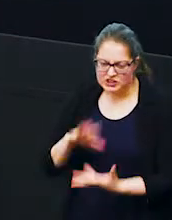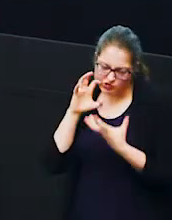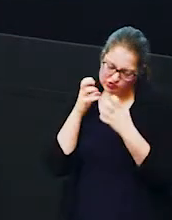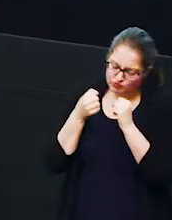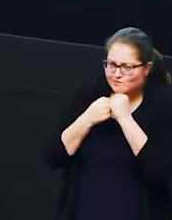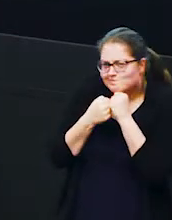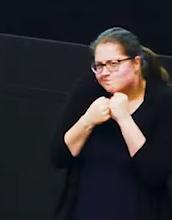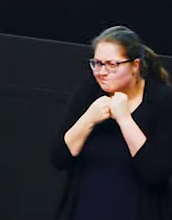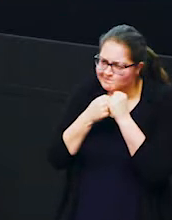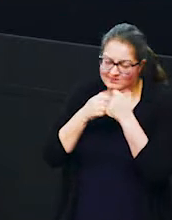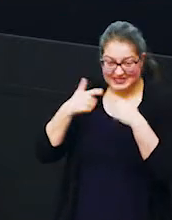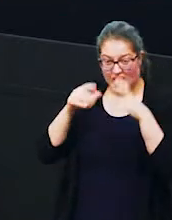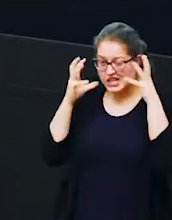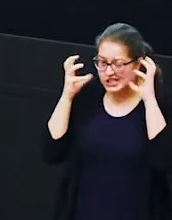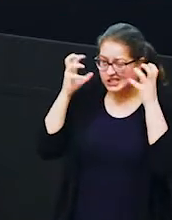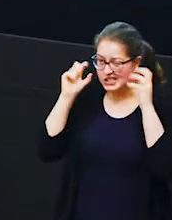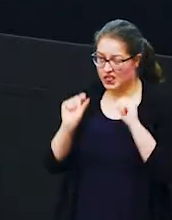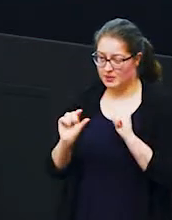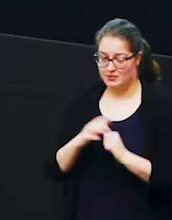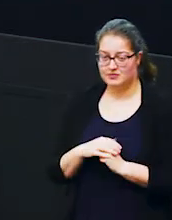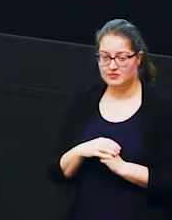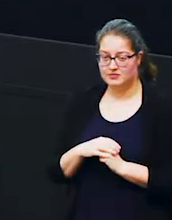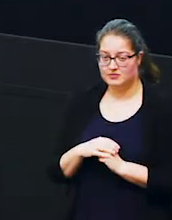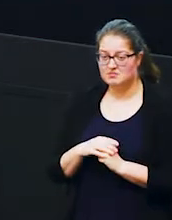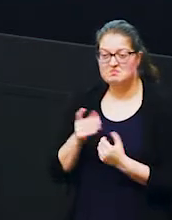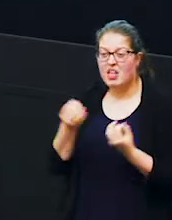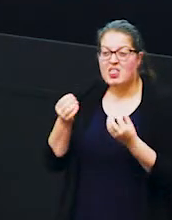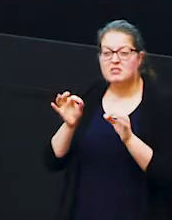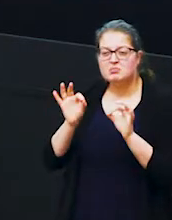and so they're still quite wrinkly but nothing particularly notable about acacia so that's